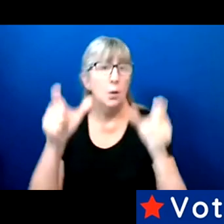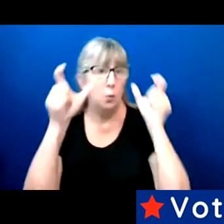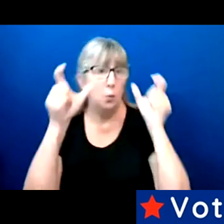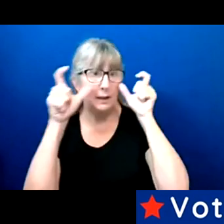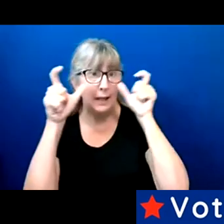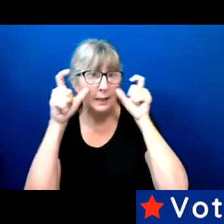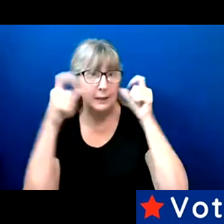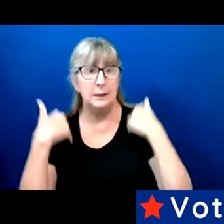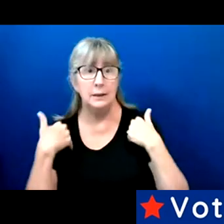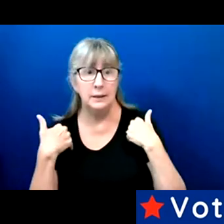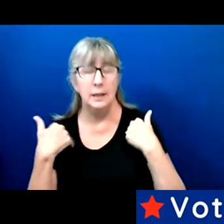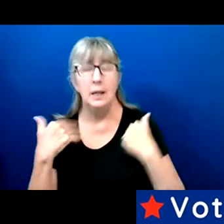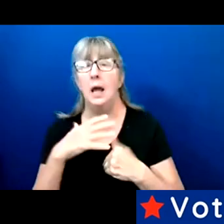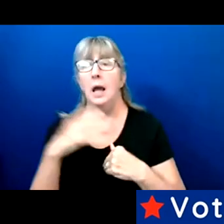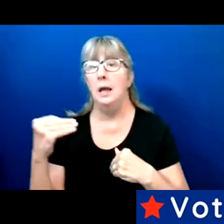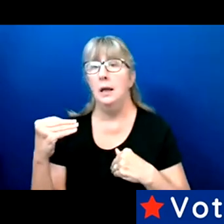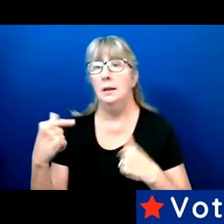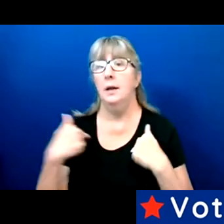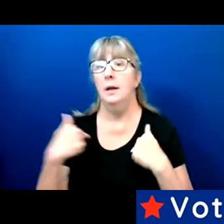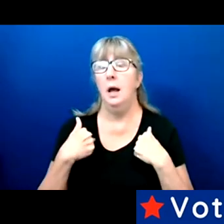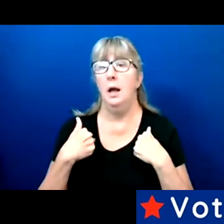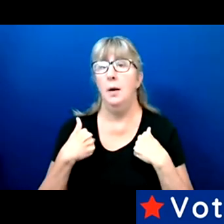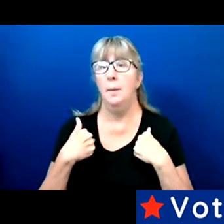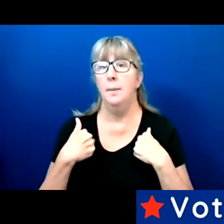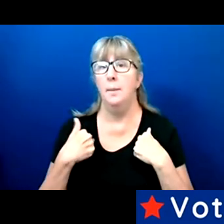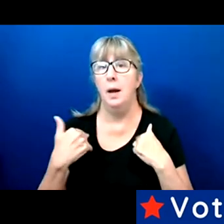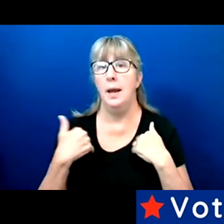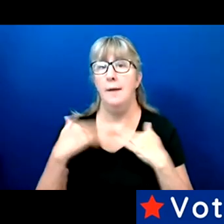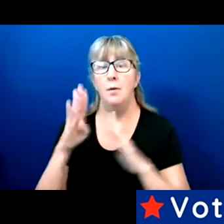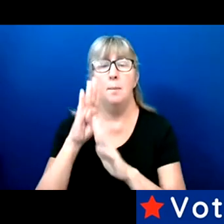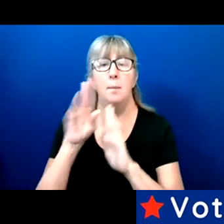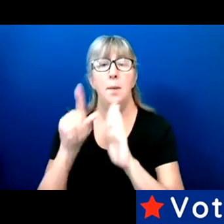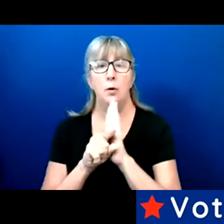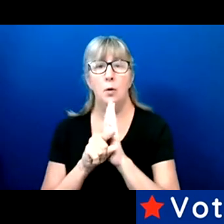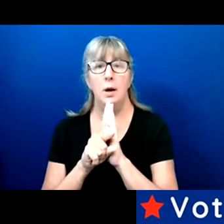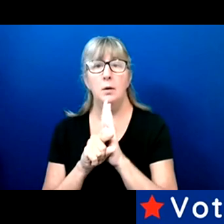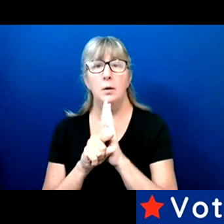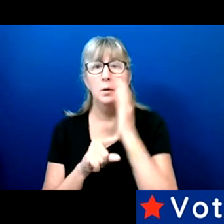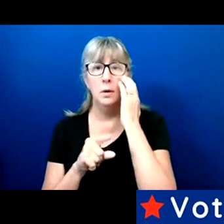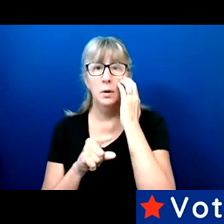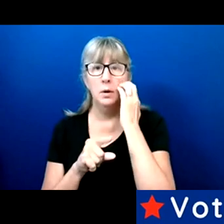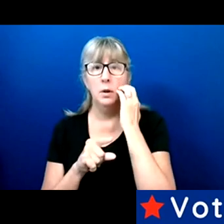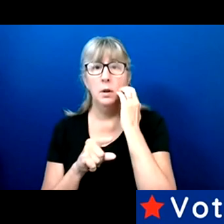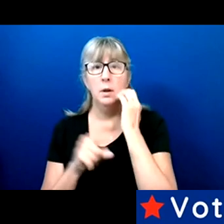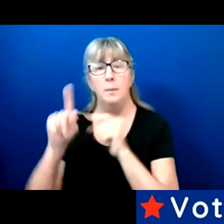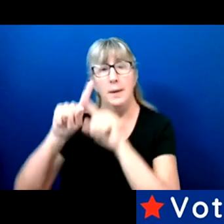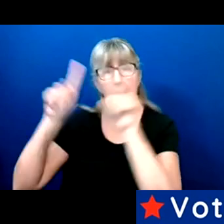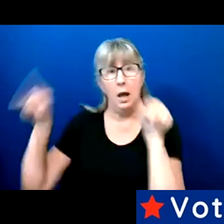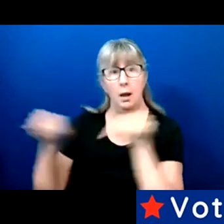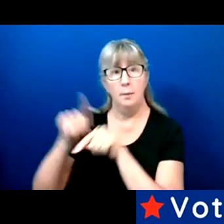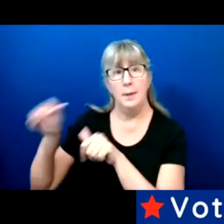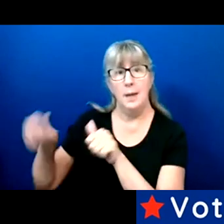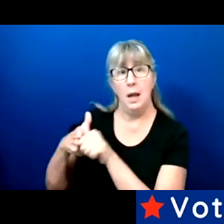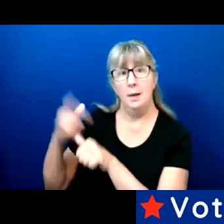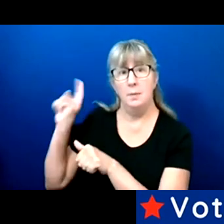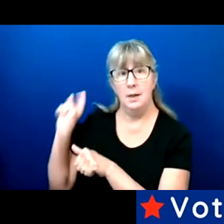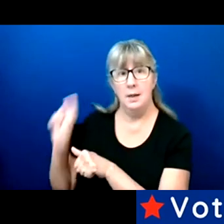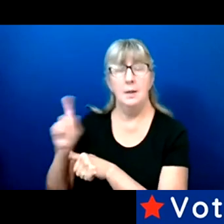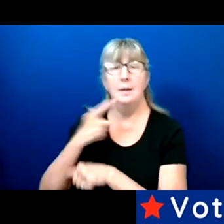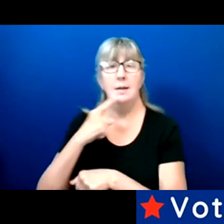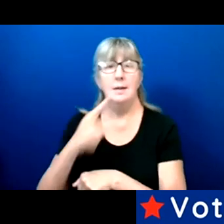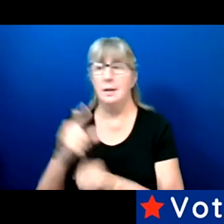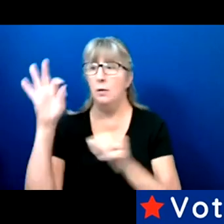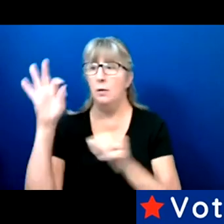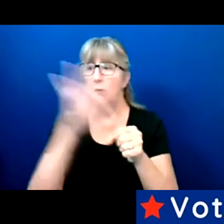And I have a background that says "Vote, Vote" the SABE GoVoter project.